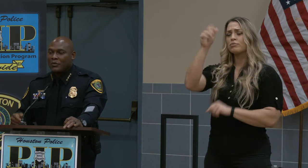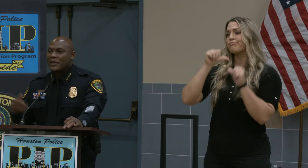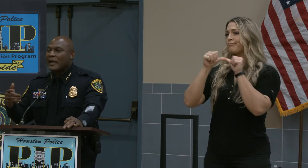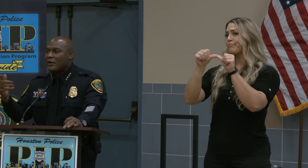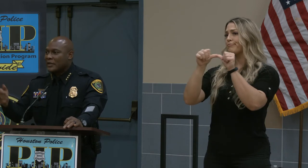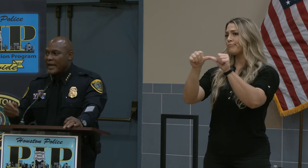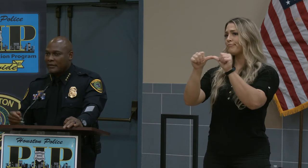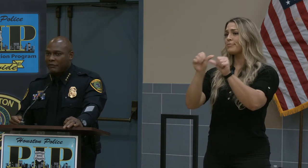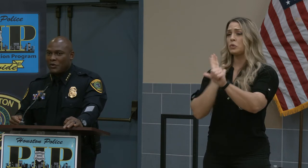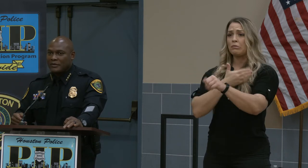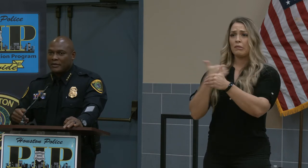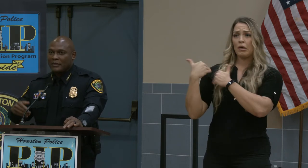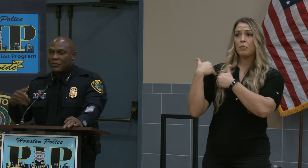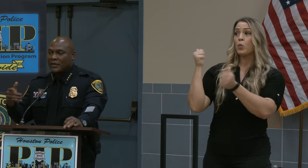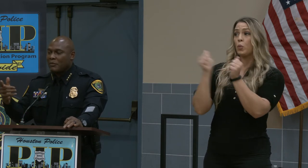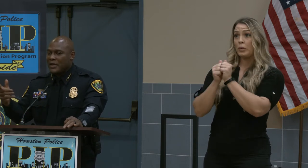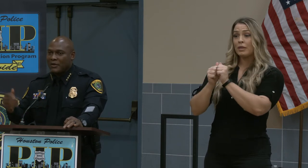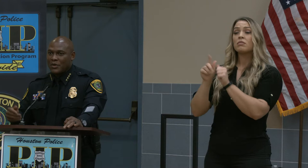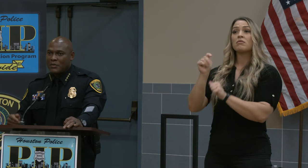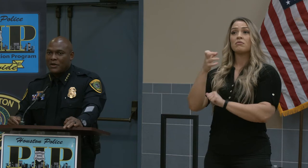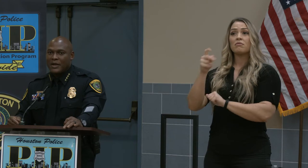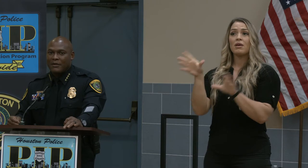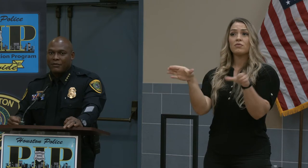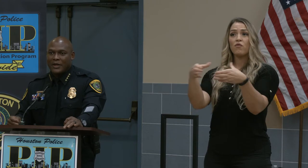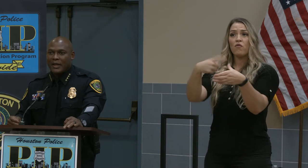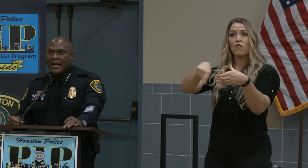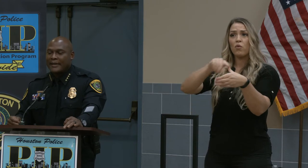with our task force, with the men and women on our front lines.